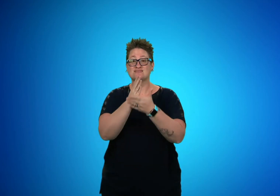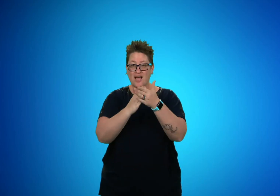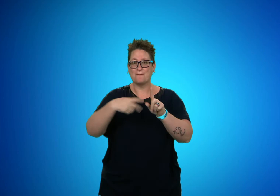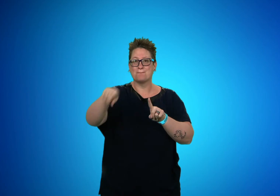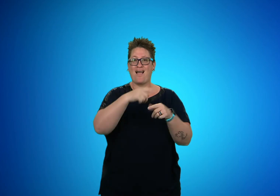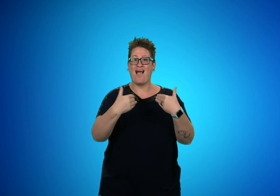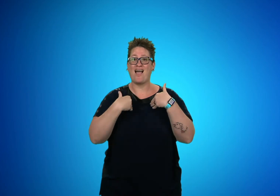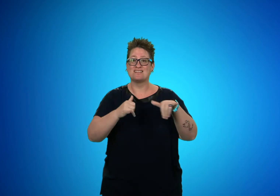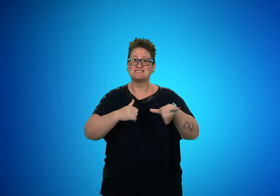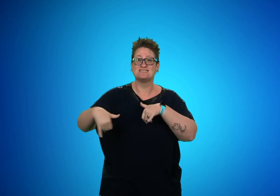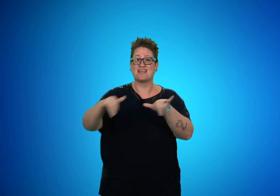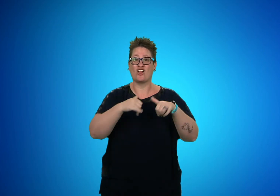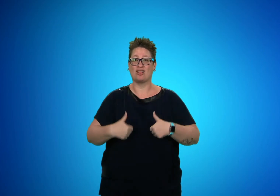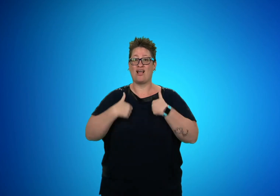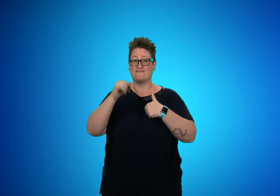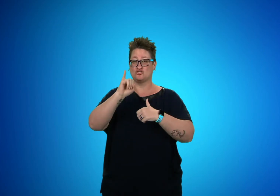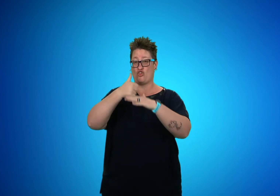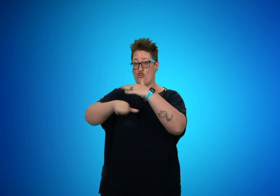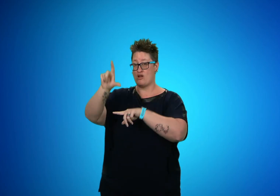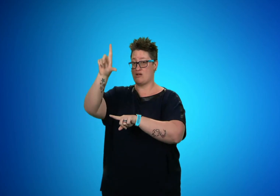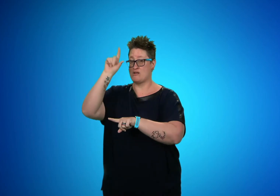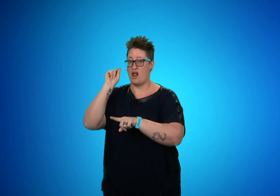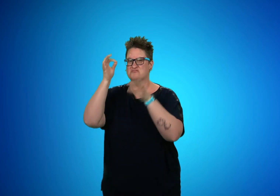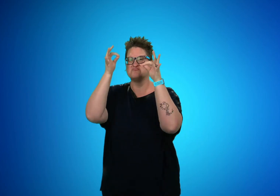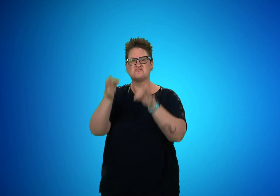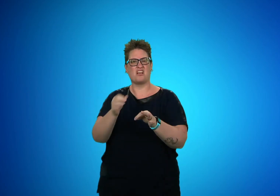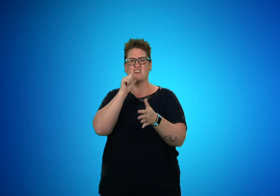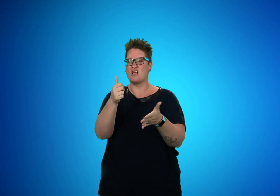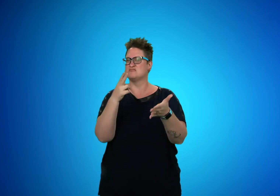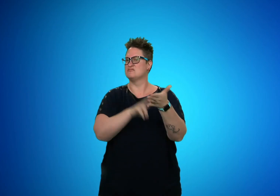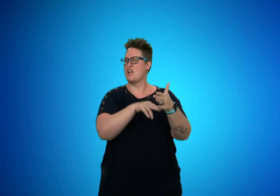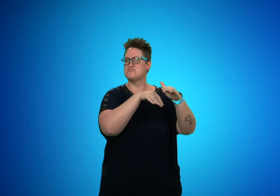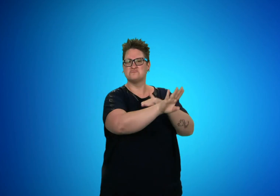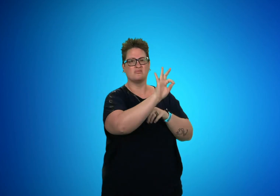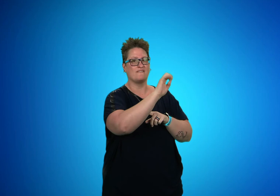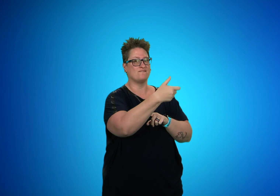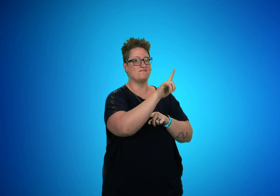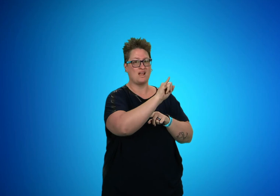Some of you had Standard life insurance but opted not to enroll into FEGLI,